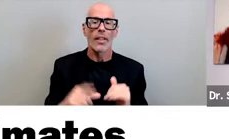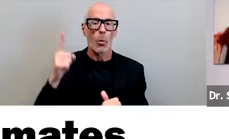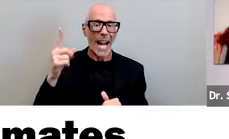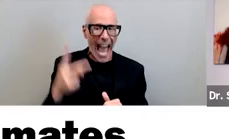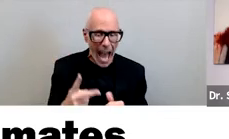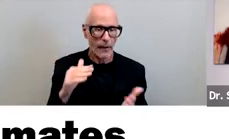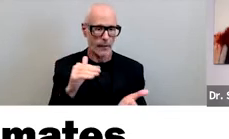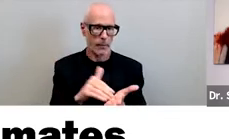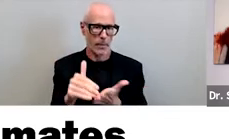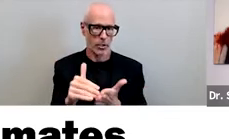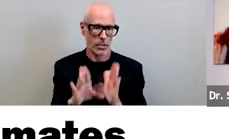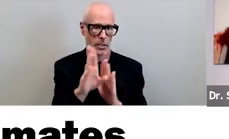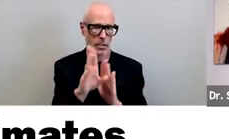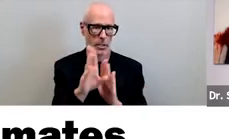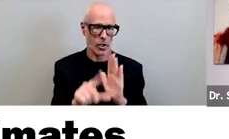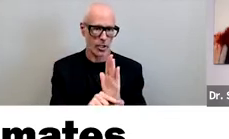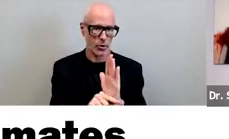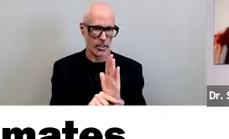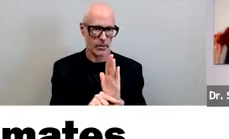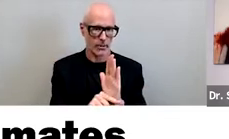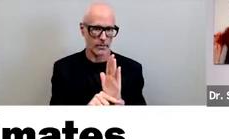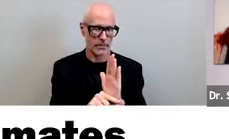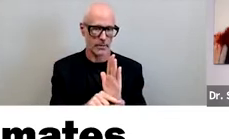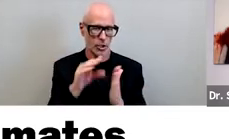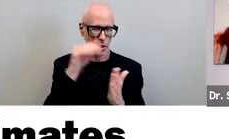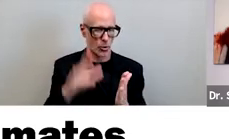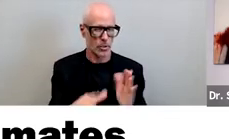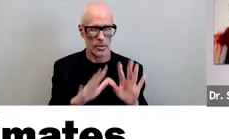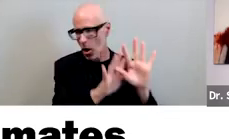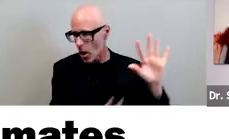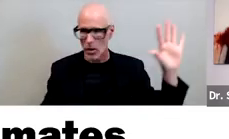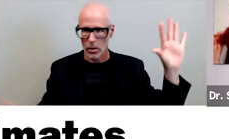undergraduate students at colleges and universities across the united states by